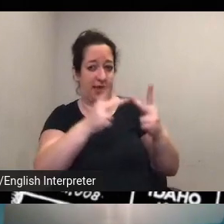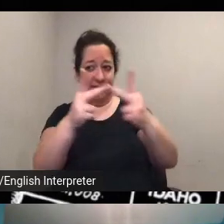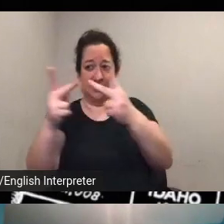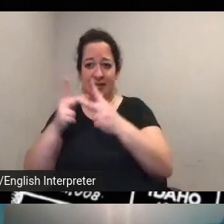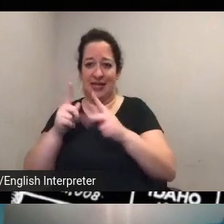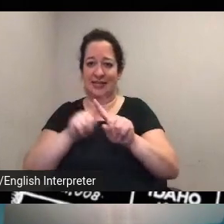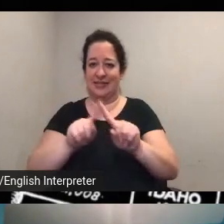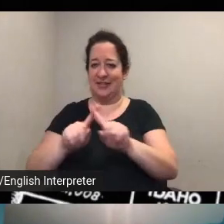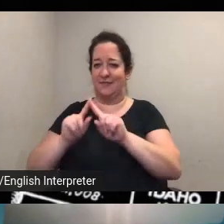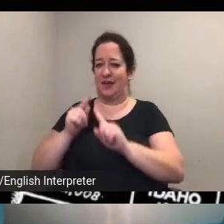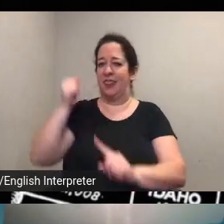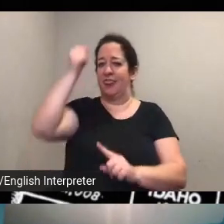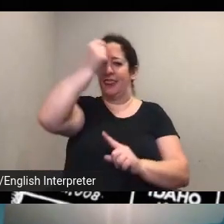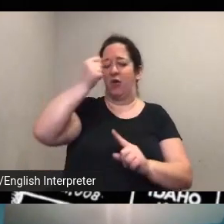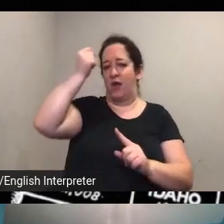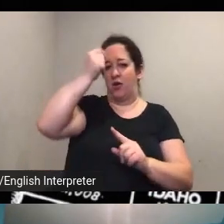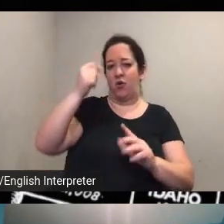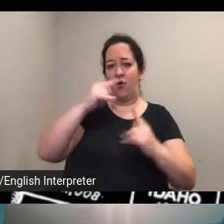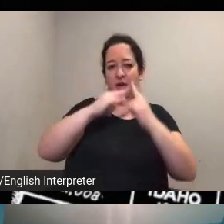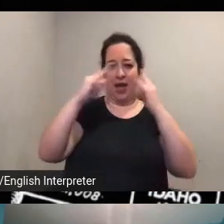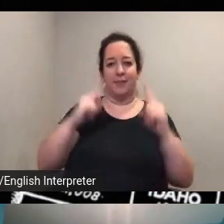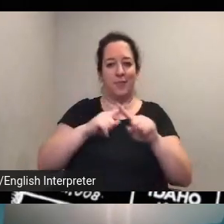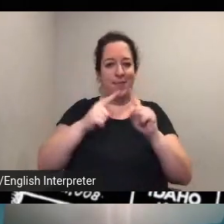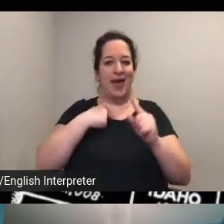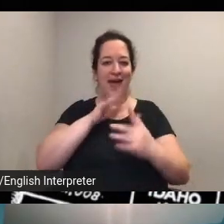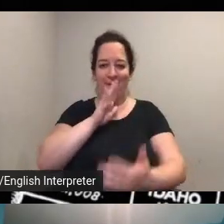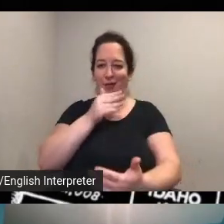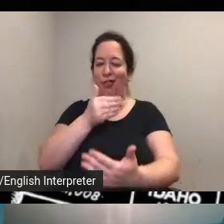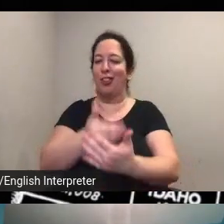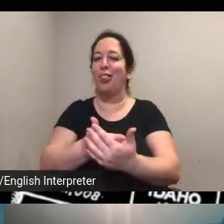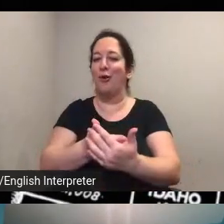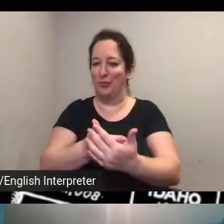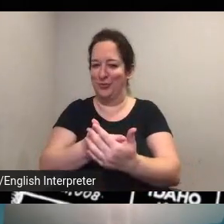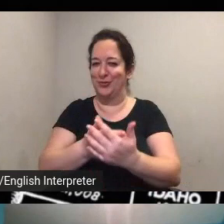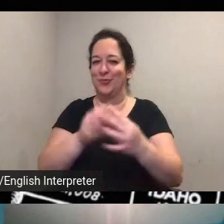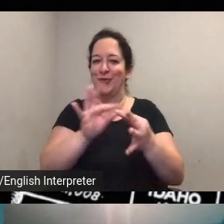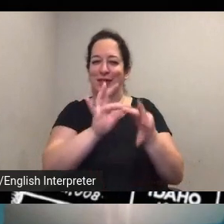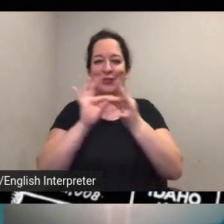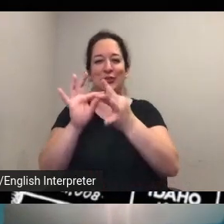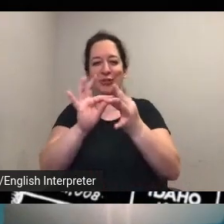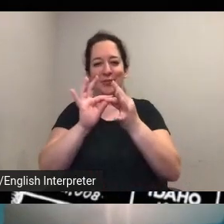but had close personal relationships and long correspondences